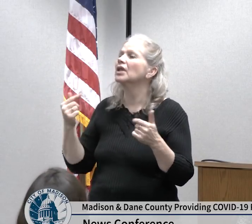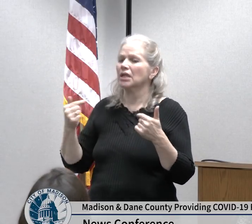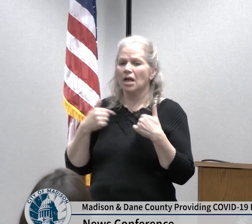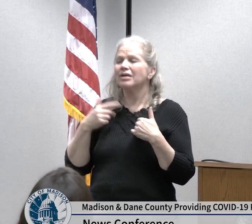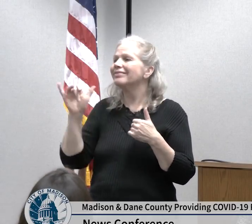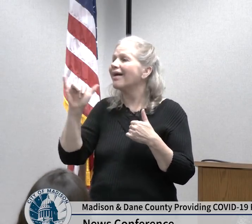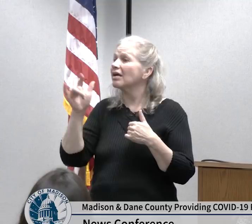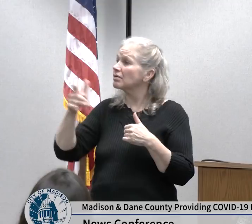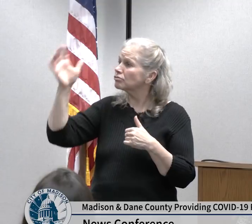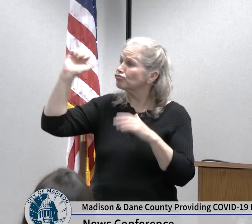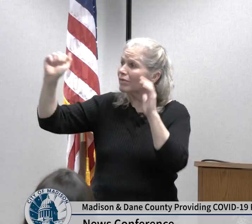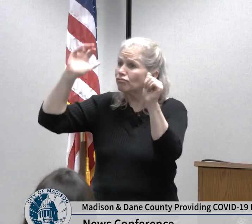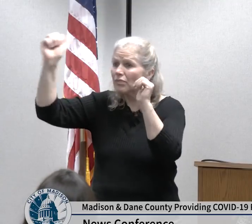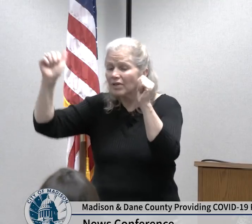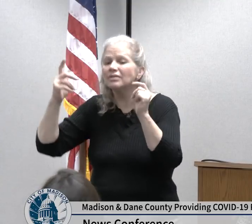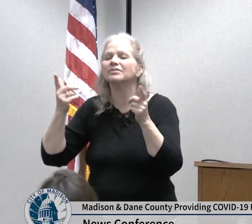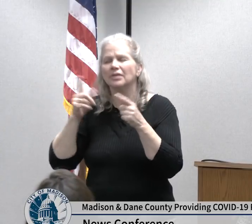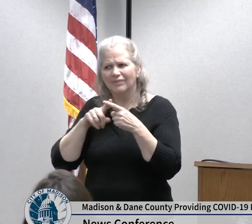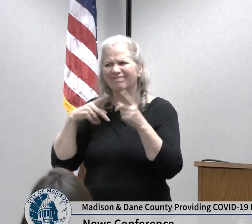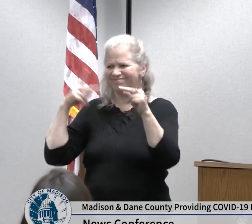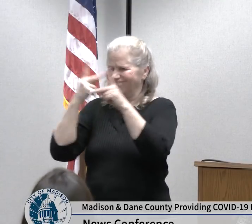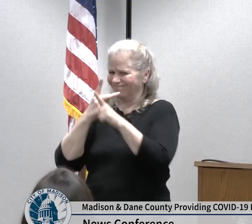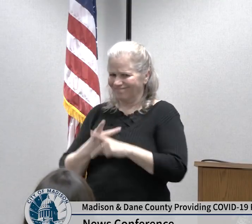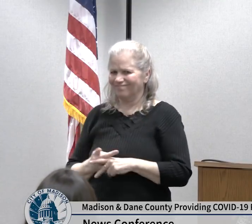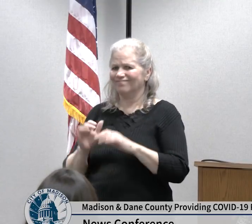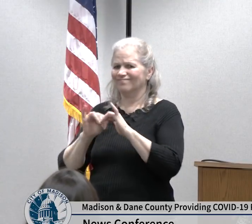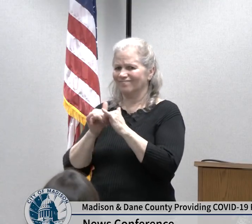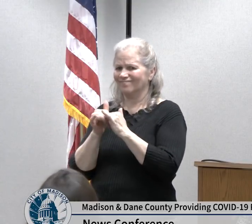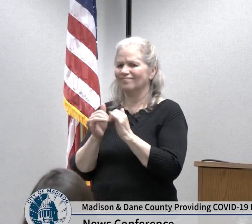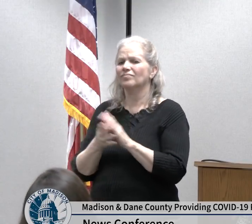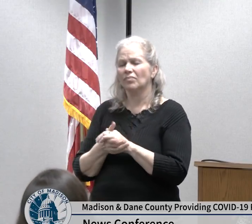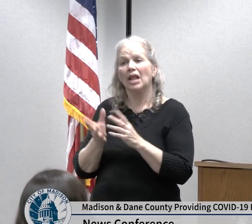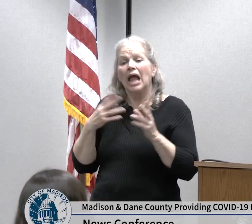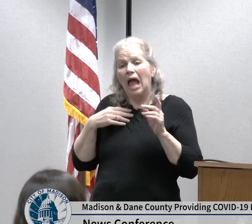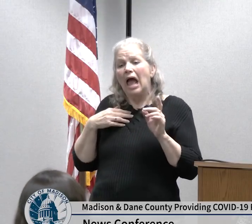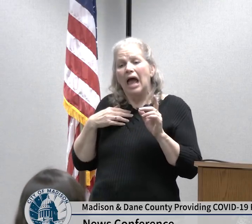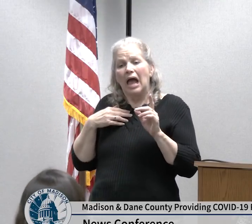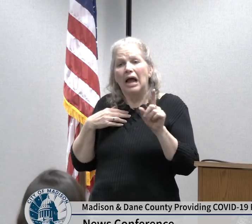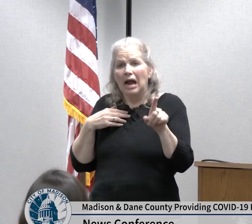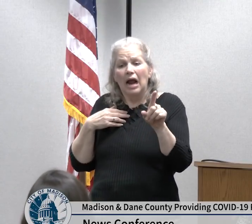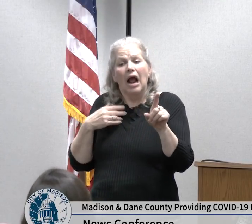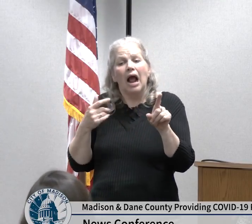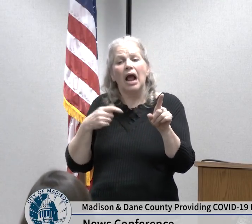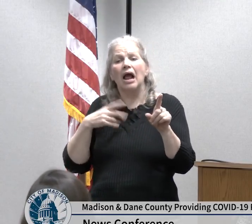we move forward we may need to limit large gatherings or take other more